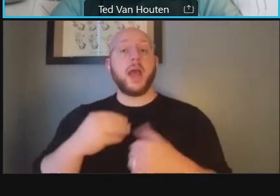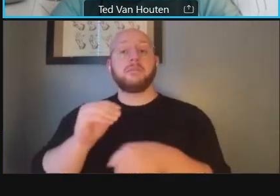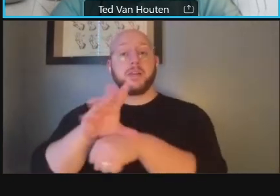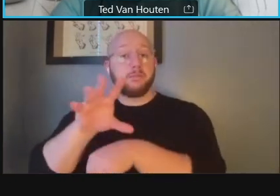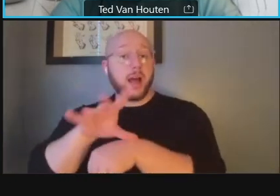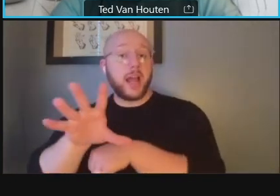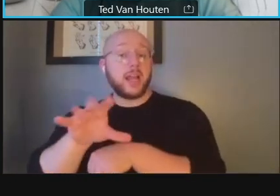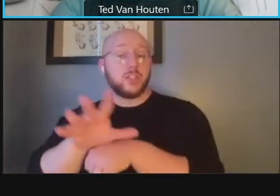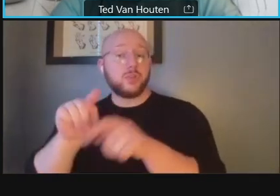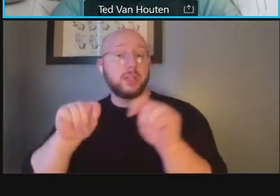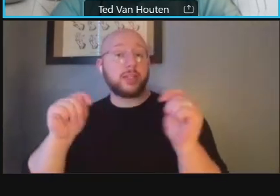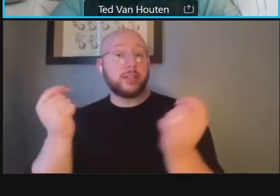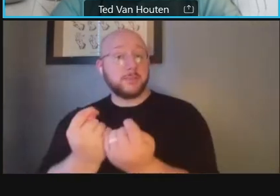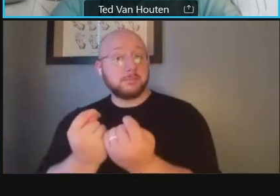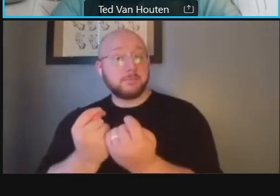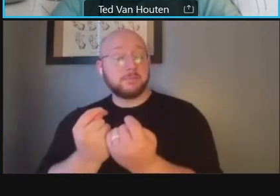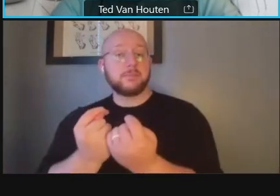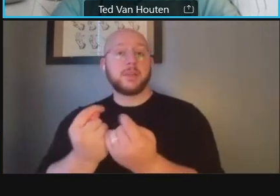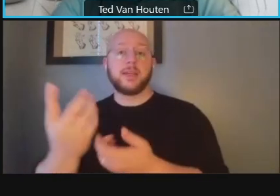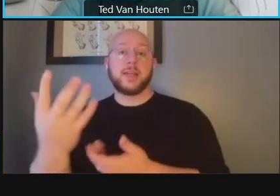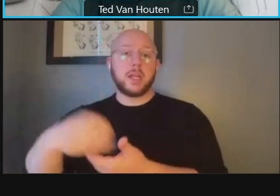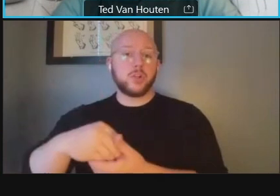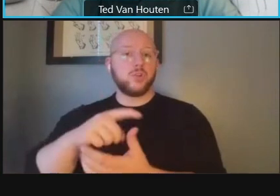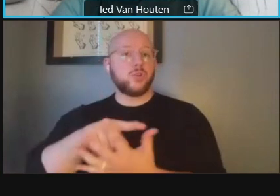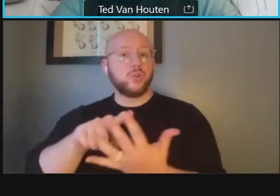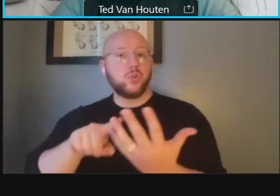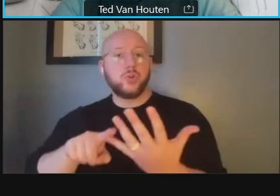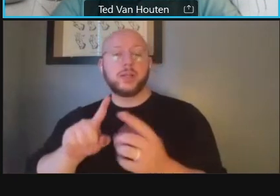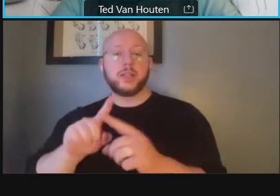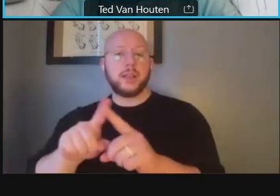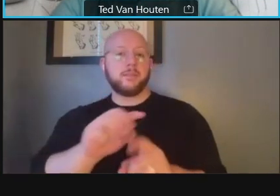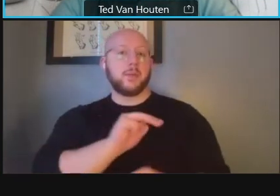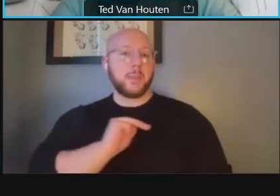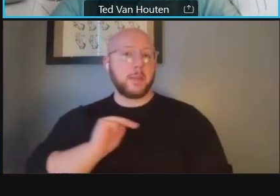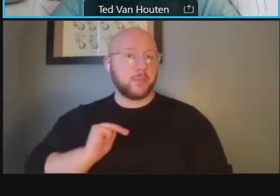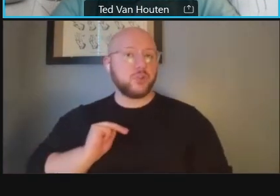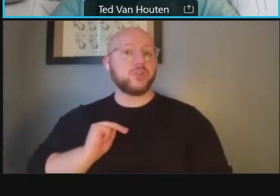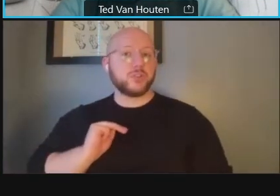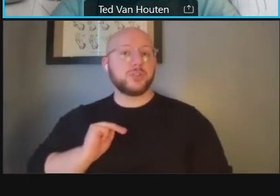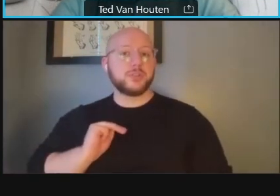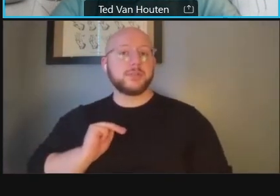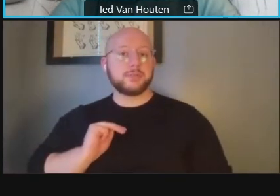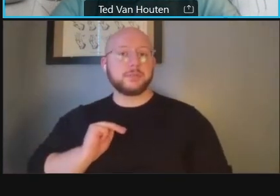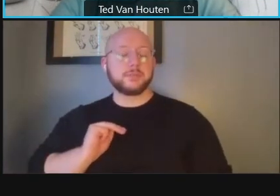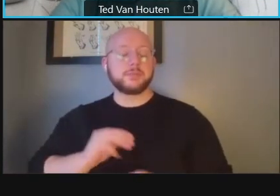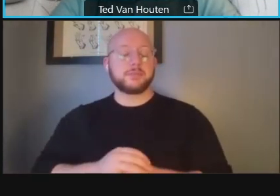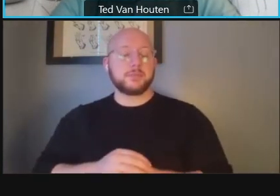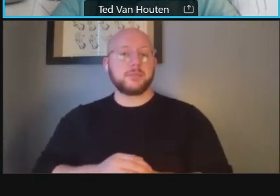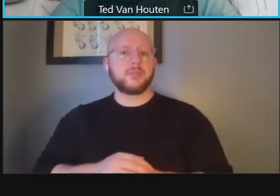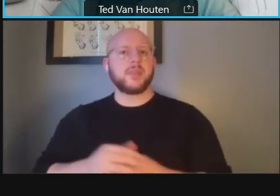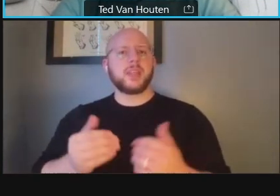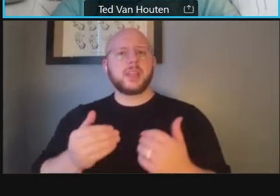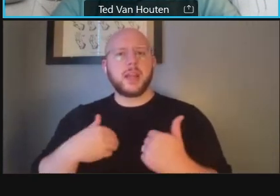is made up of members of the anc the van is main street um some other some other stakeholders that